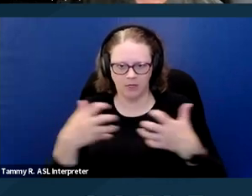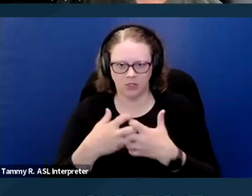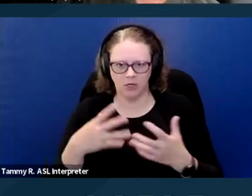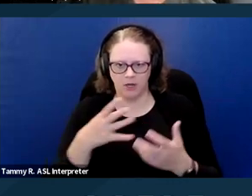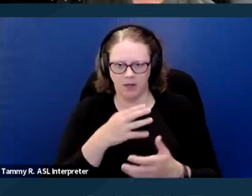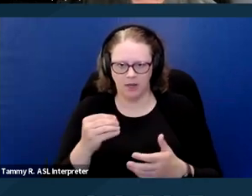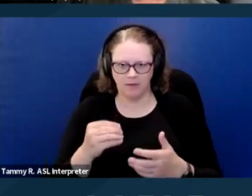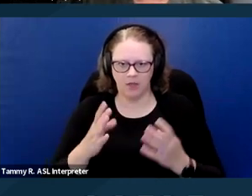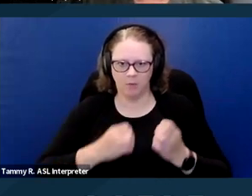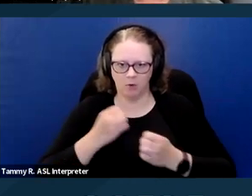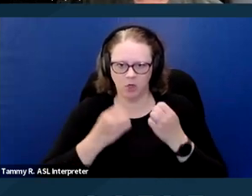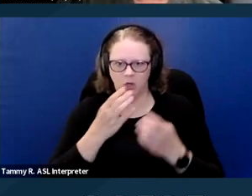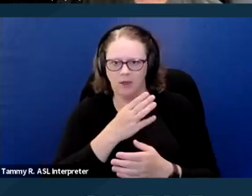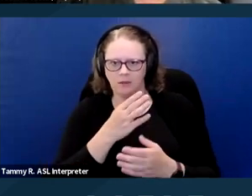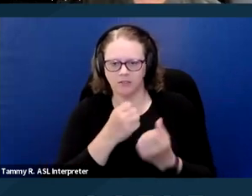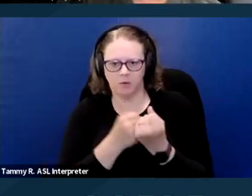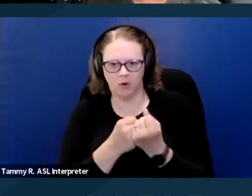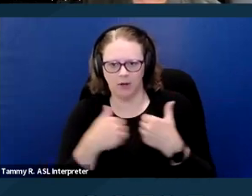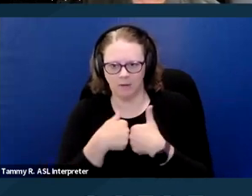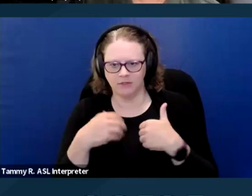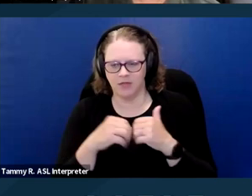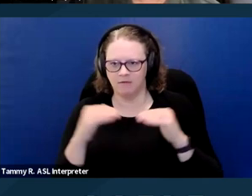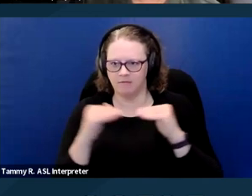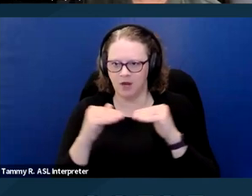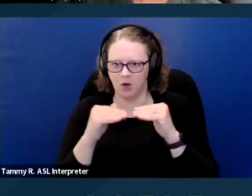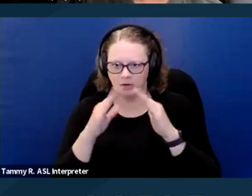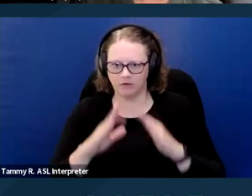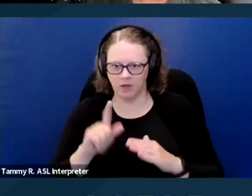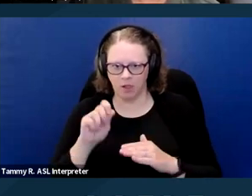and Fair Housing Law document that's on their website.